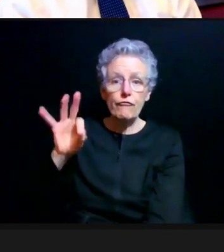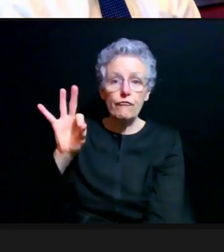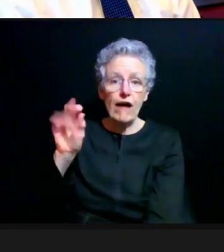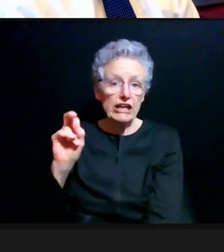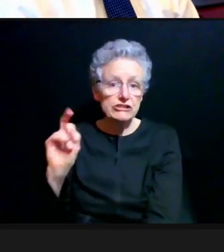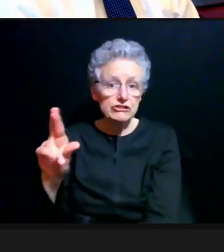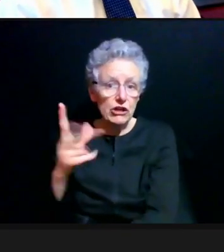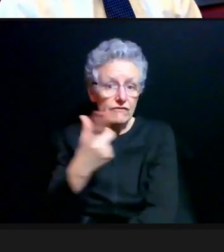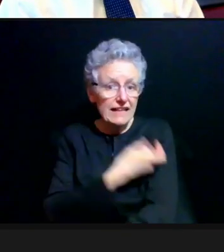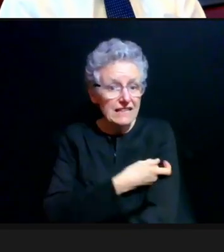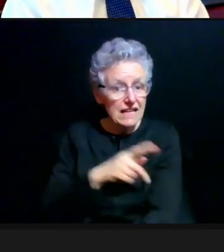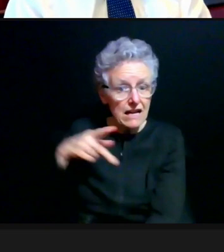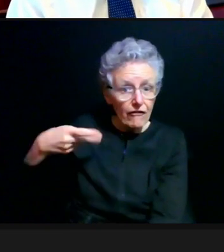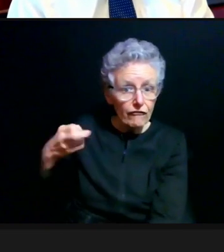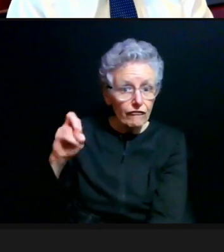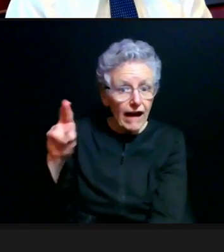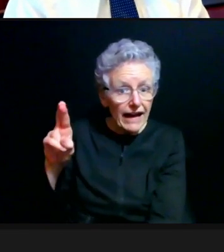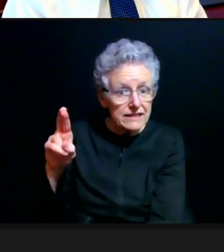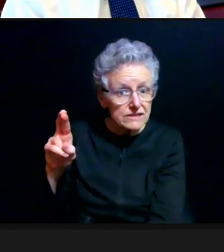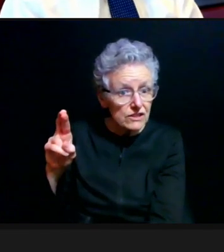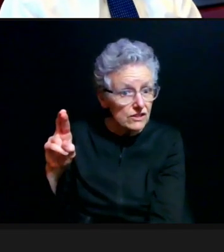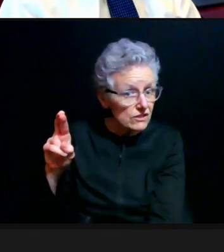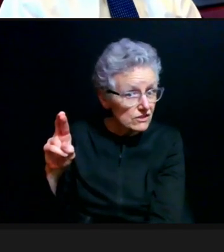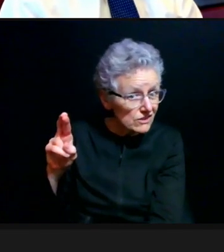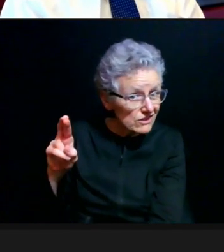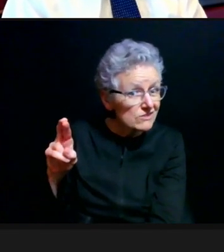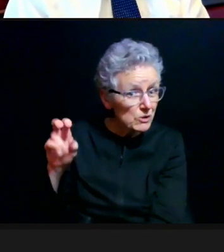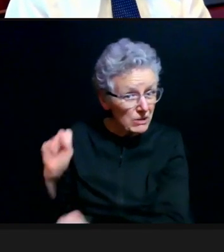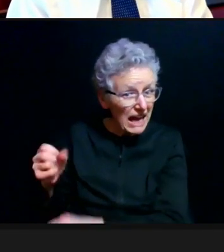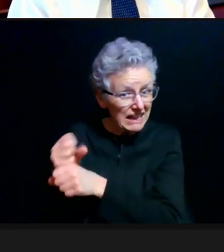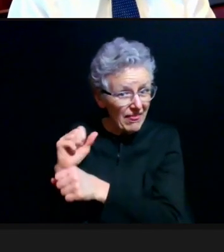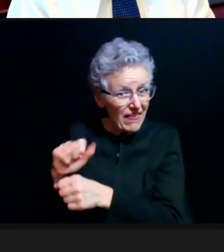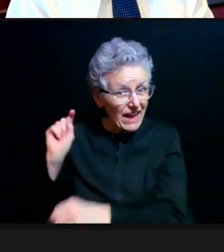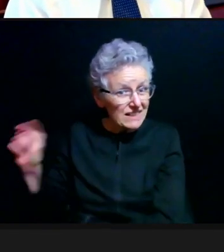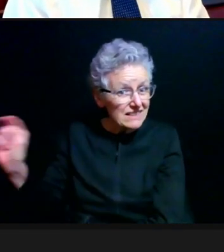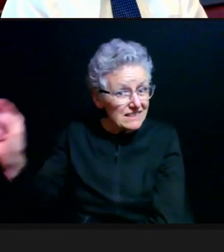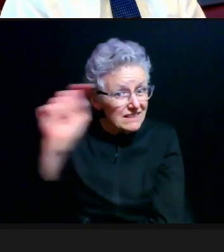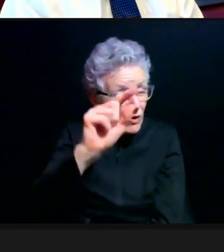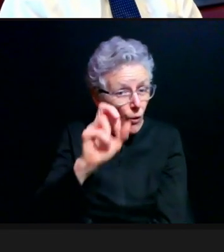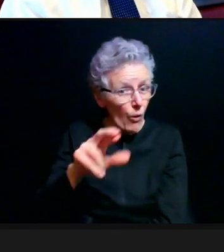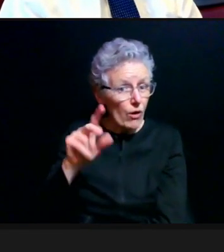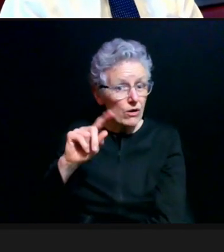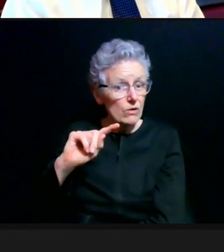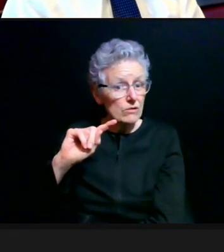Is Pfizer available at most of these other sites? Or is it something that only you have to go to Mich Med?